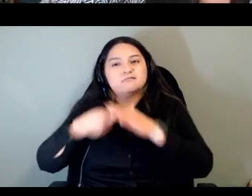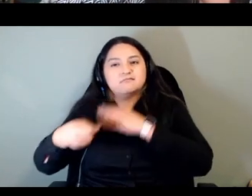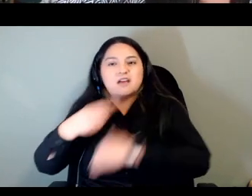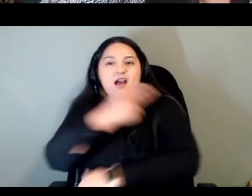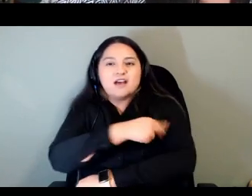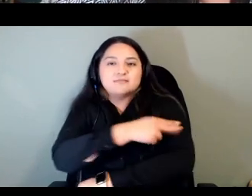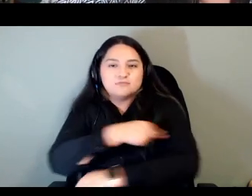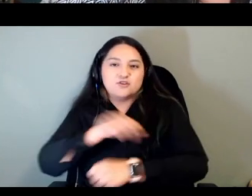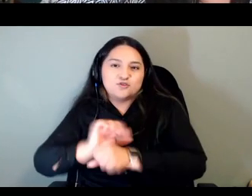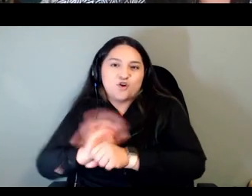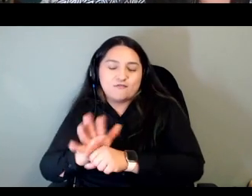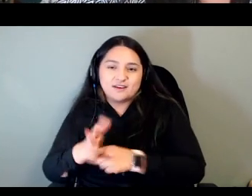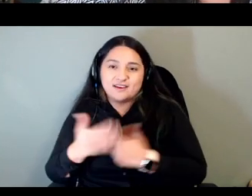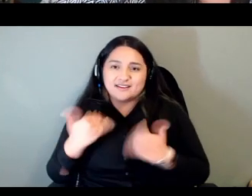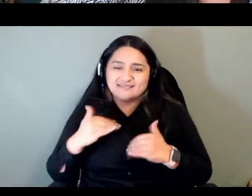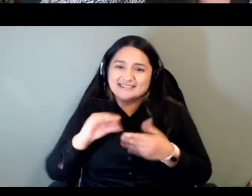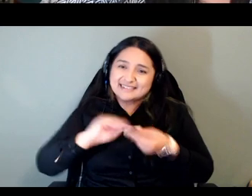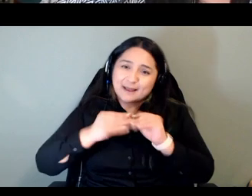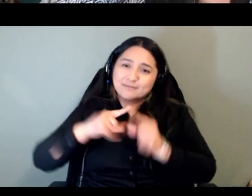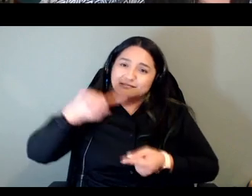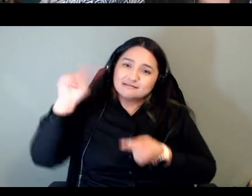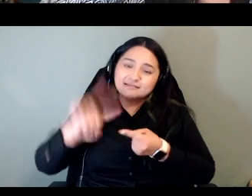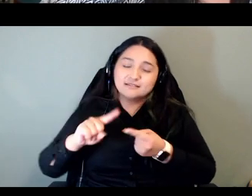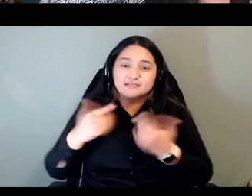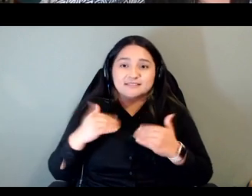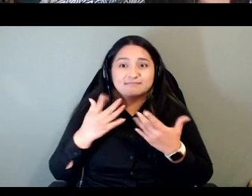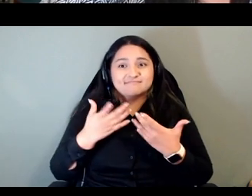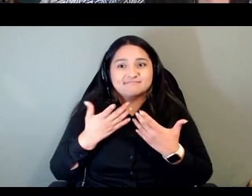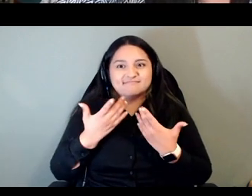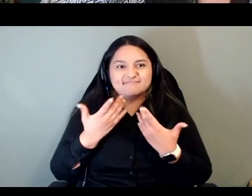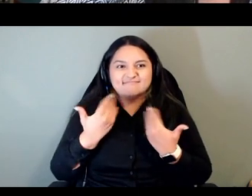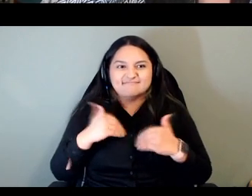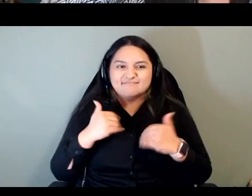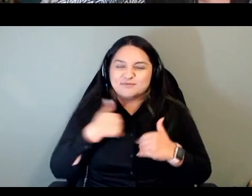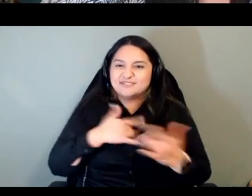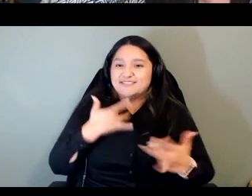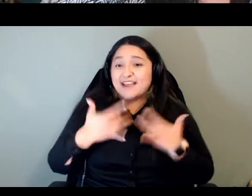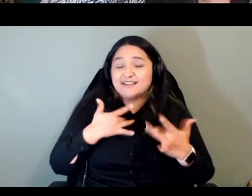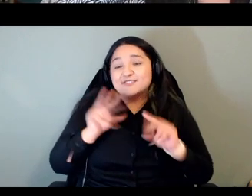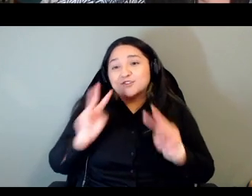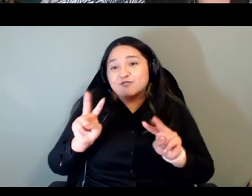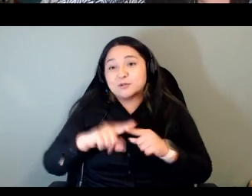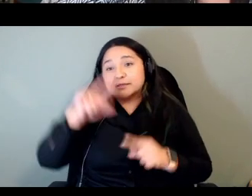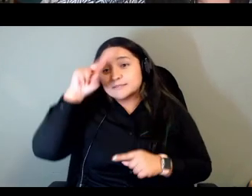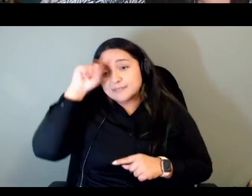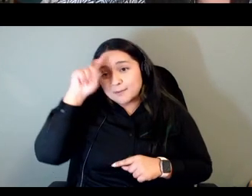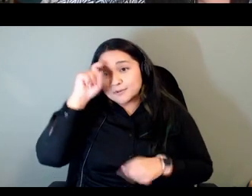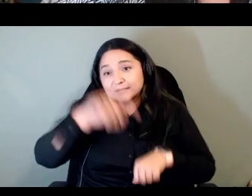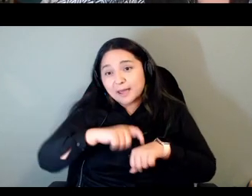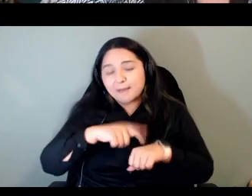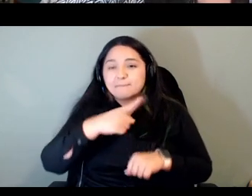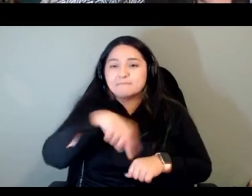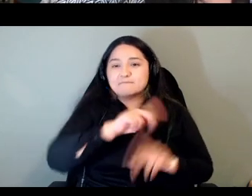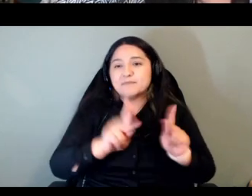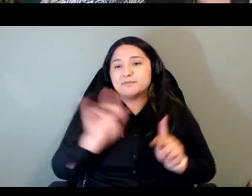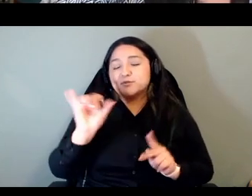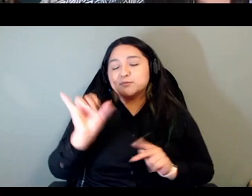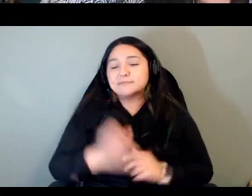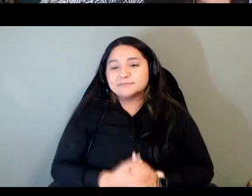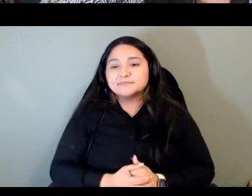we're looking forward to some something new in the summer and they are too